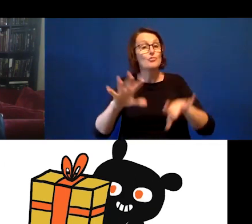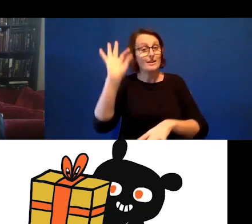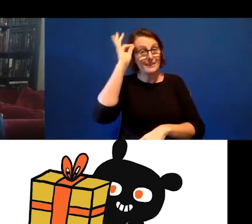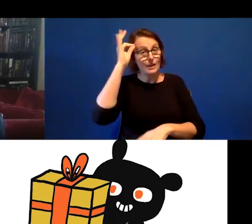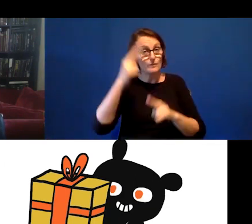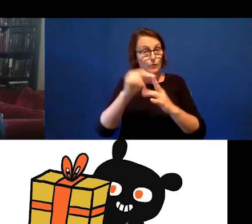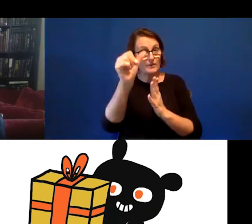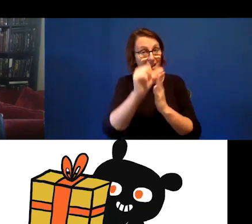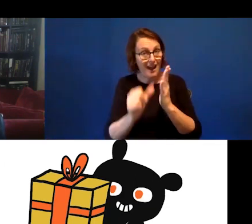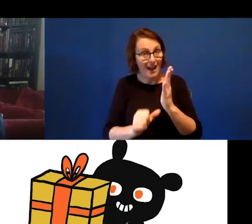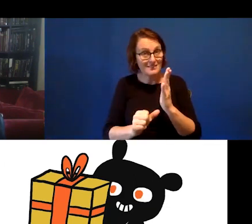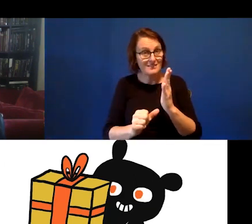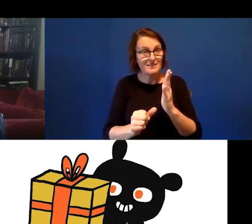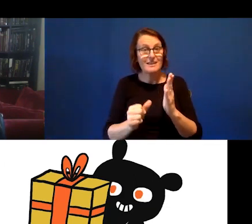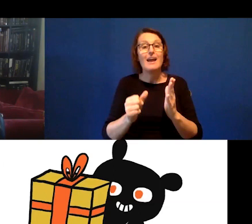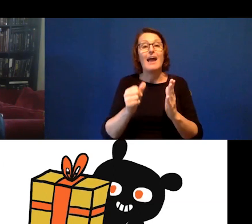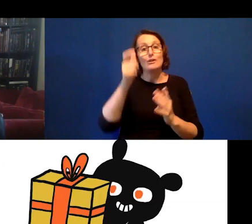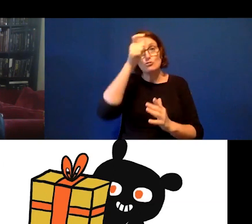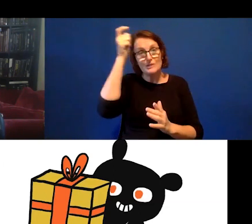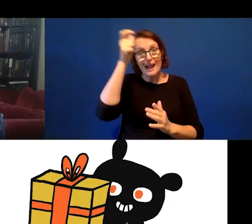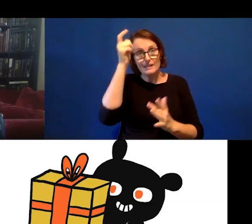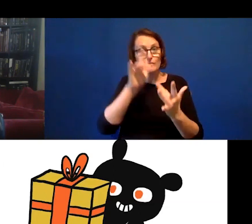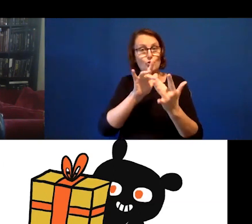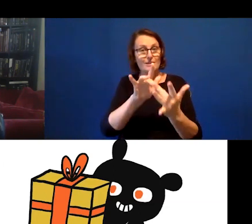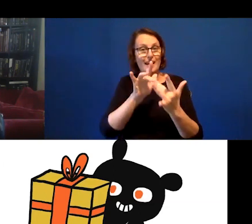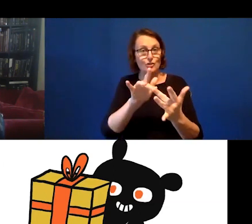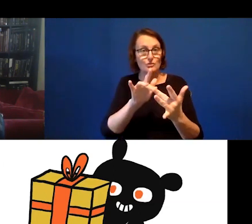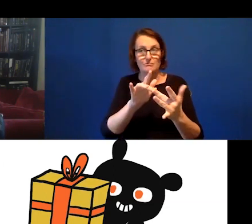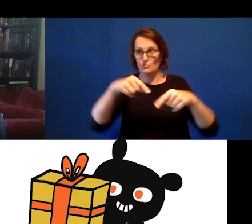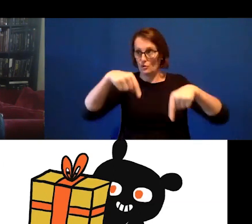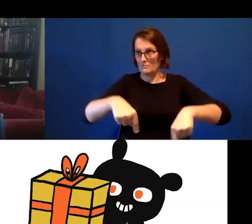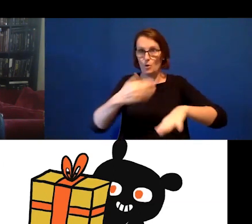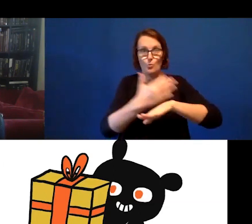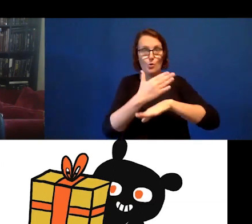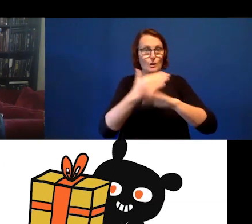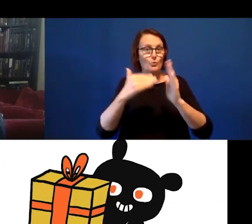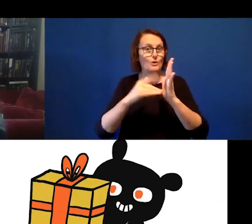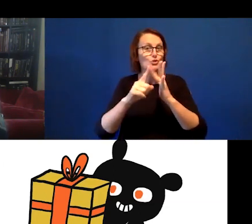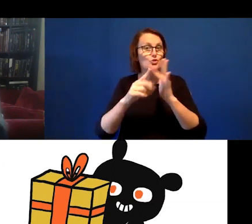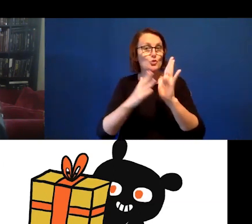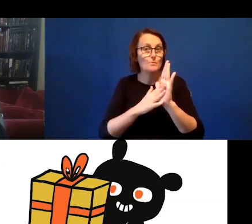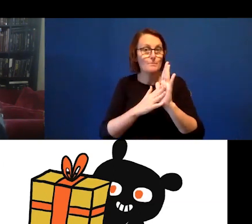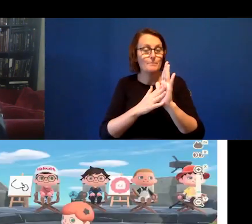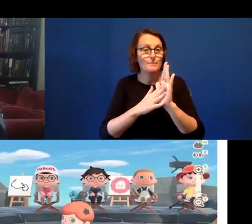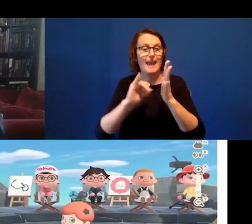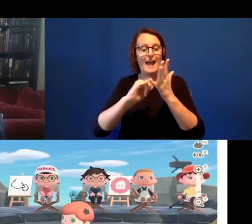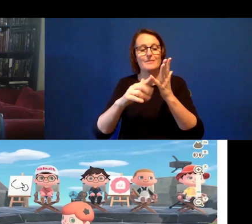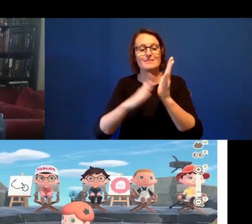Connections series working with Zoom and the Hey Summit platform. Another